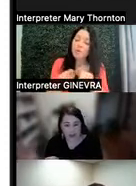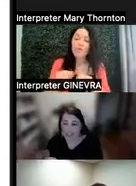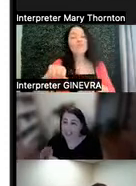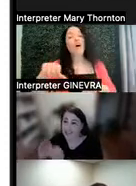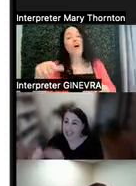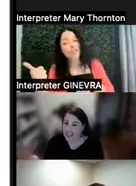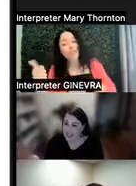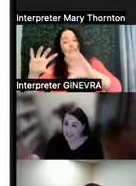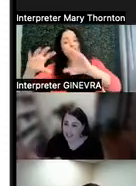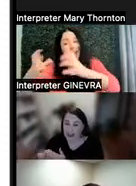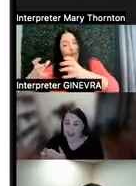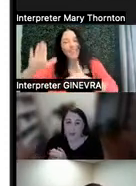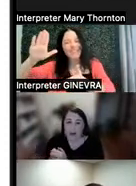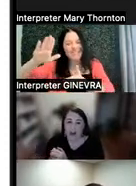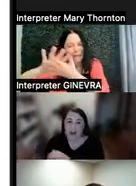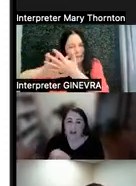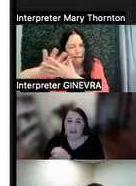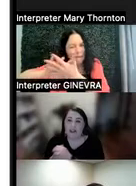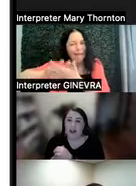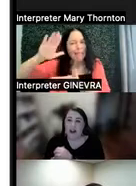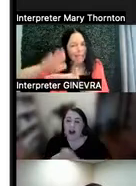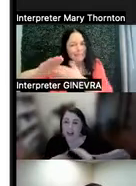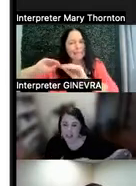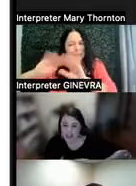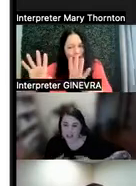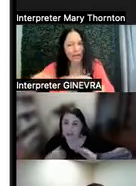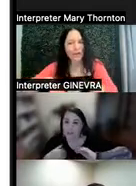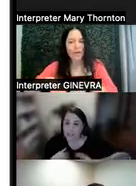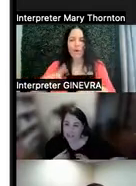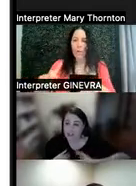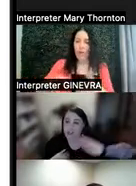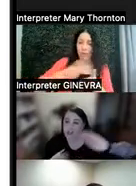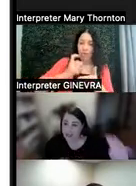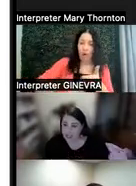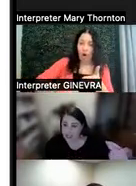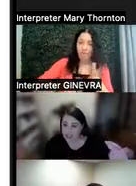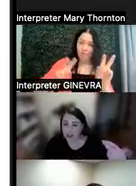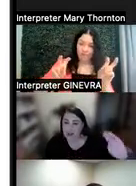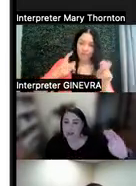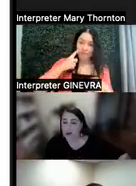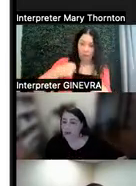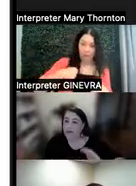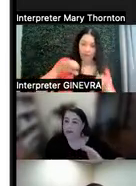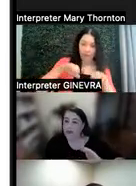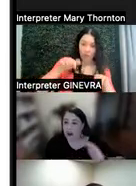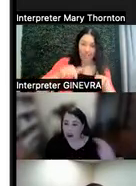that is less clear where, the cost for me to do this so far